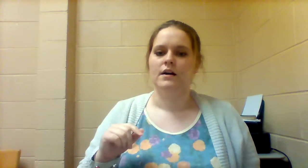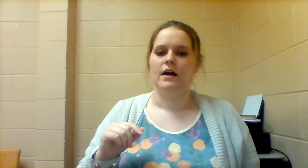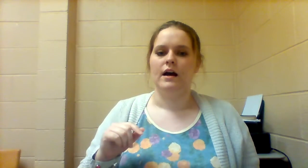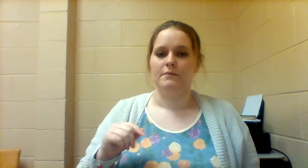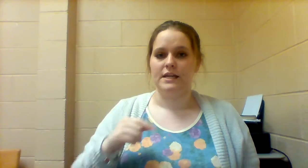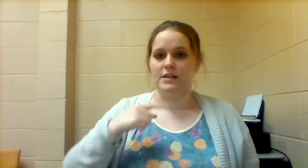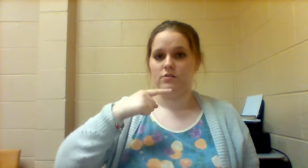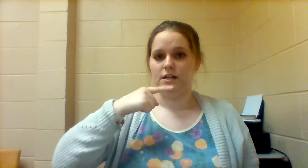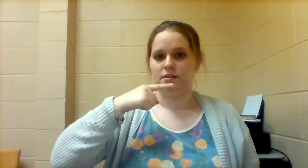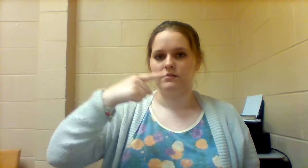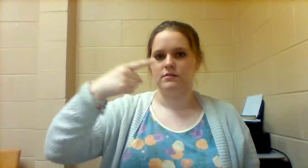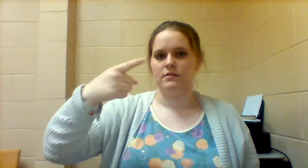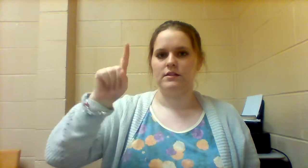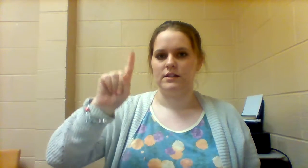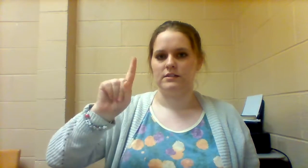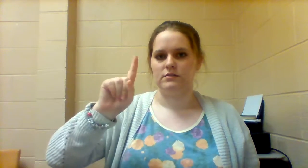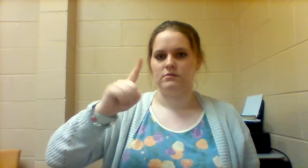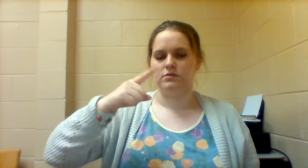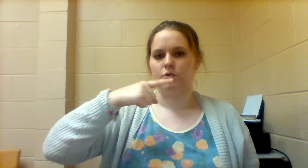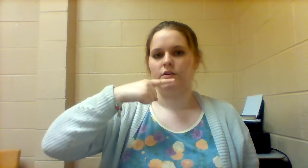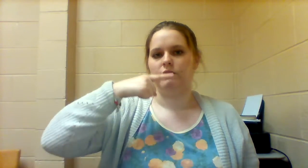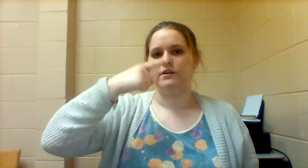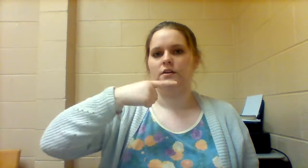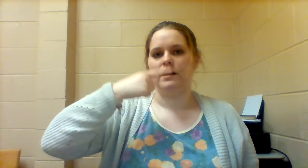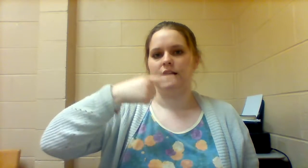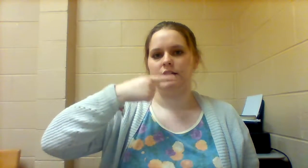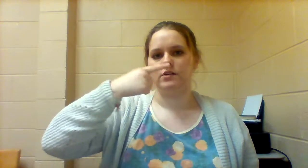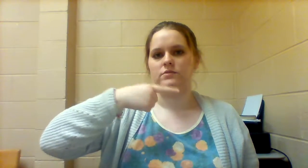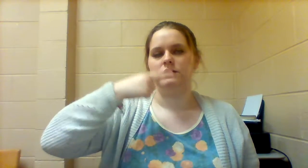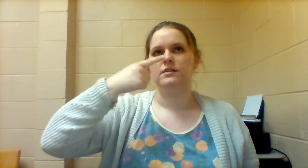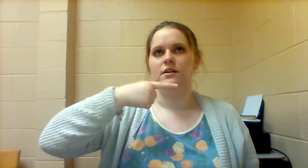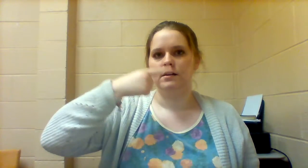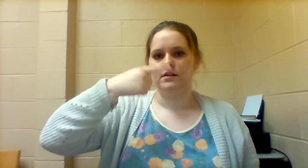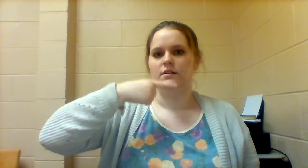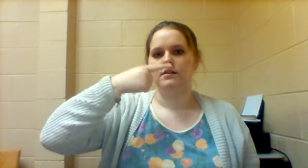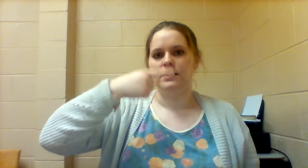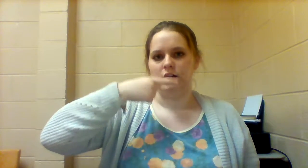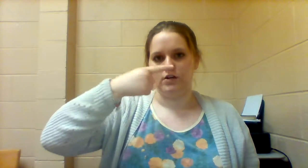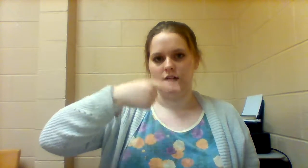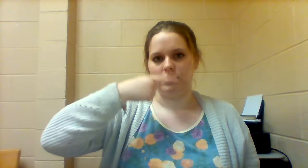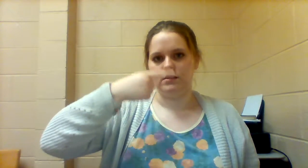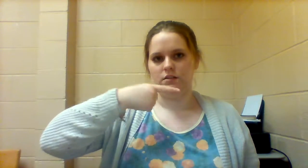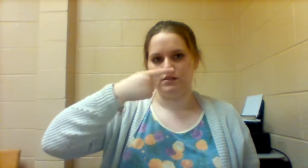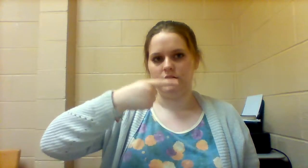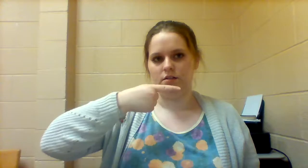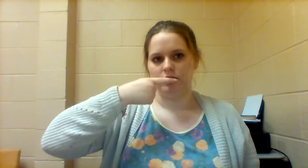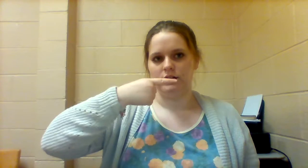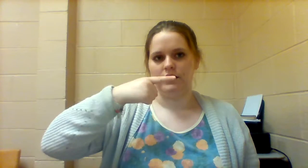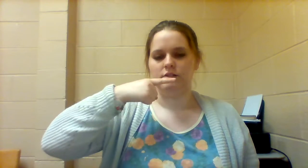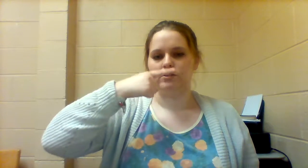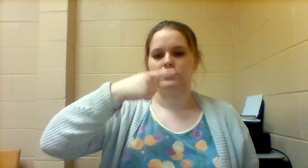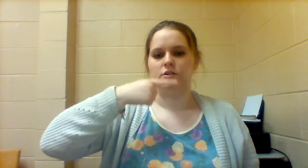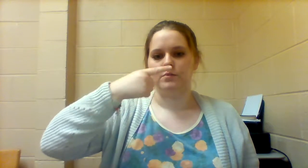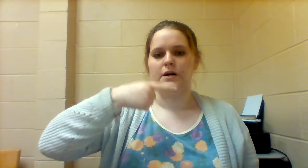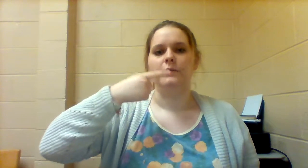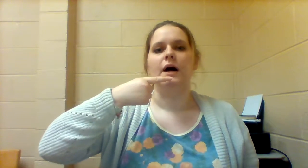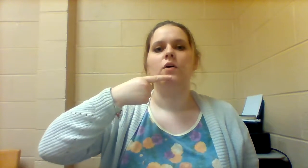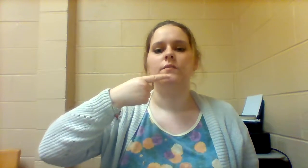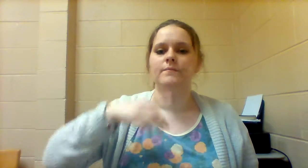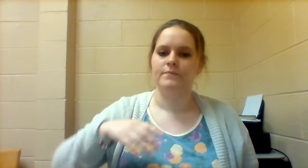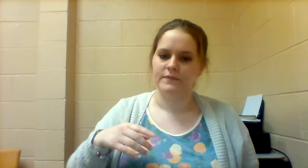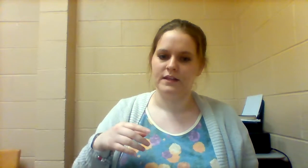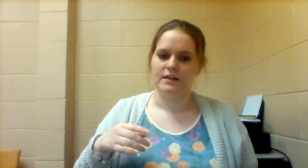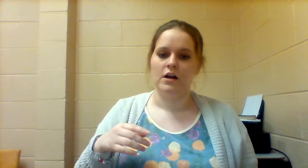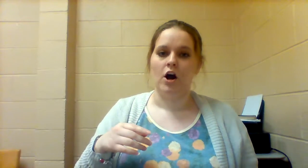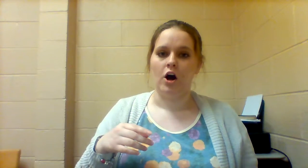HEARING is your pointer finger and it goes HEARING in a little circle by your mouth